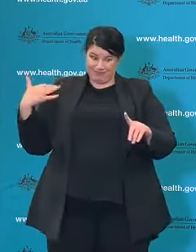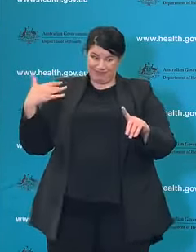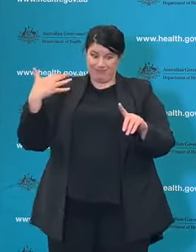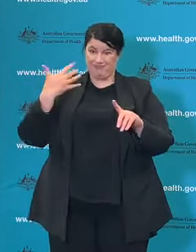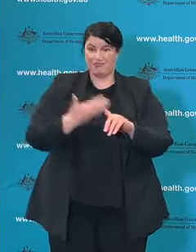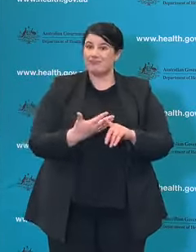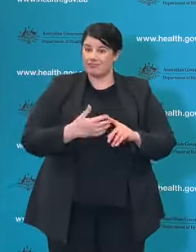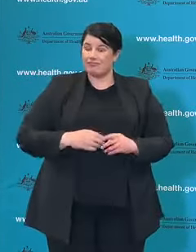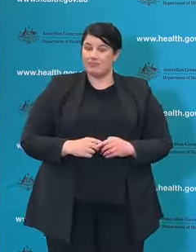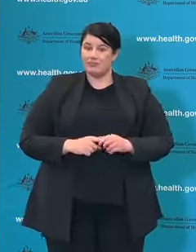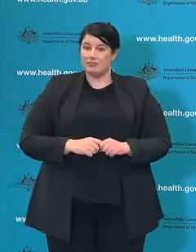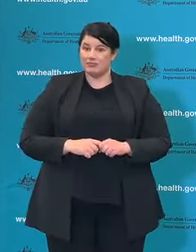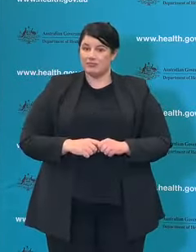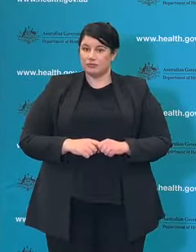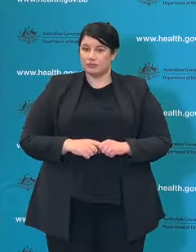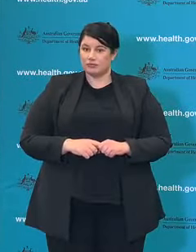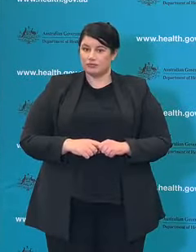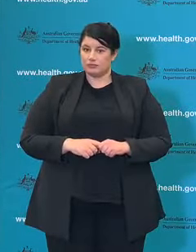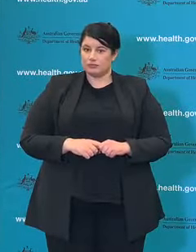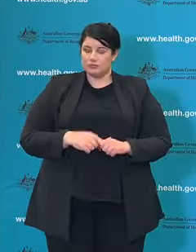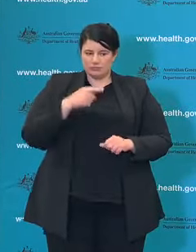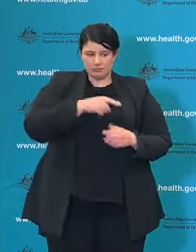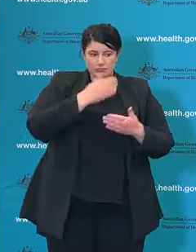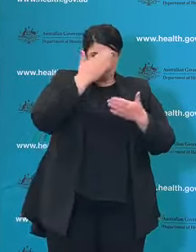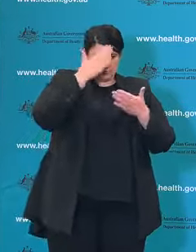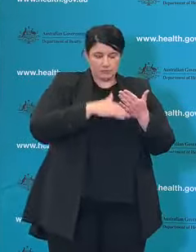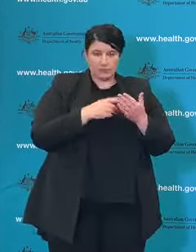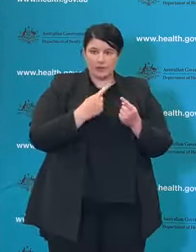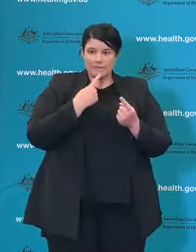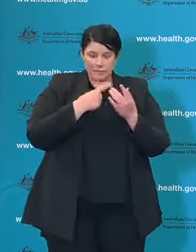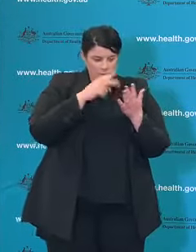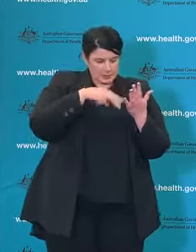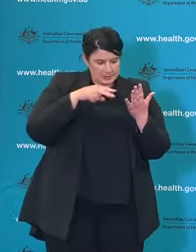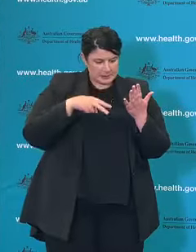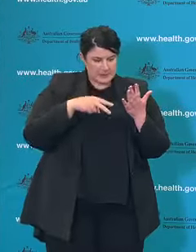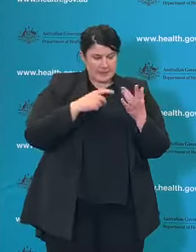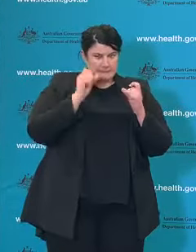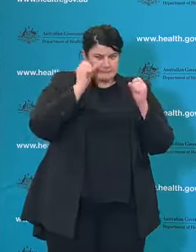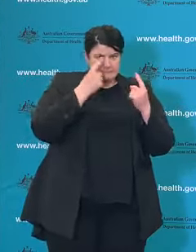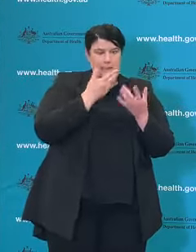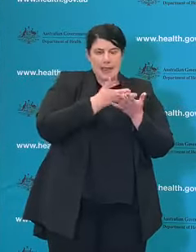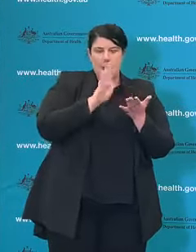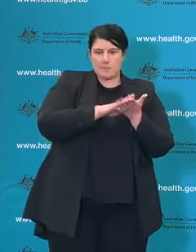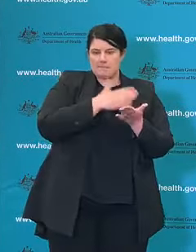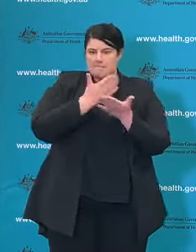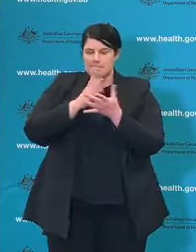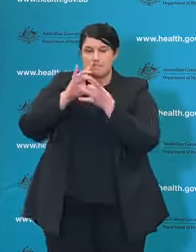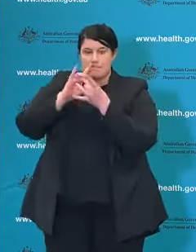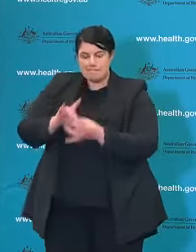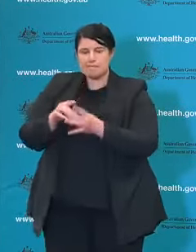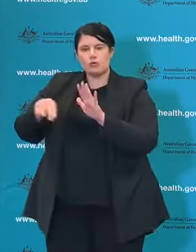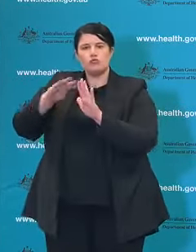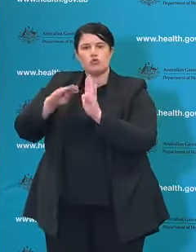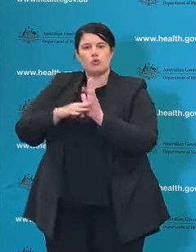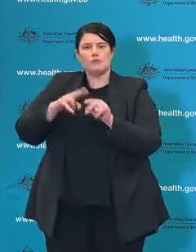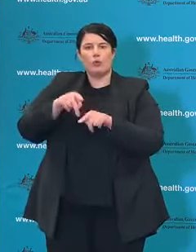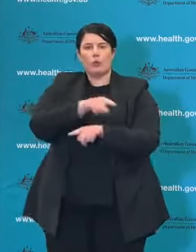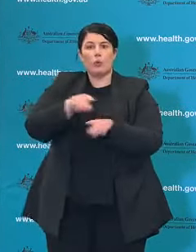They are the experts in interpreting the evidence, in making policy decisions and recommendations.